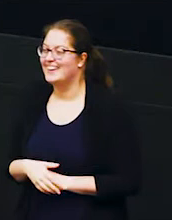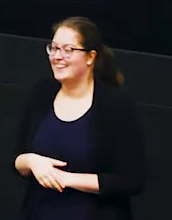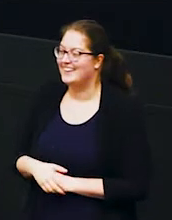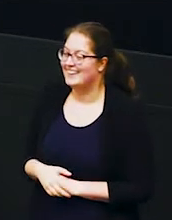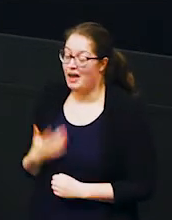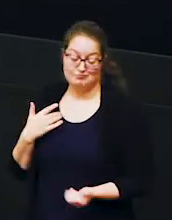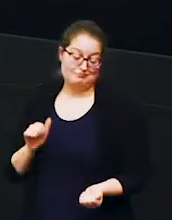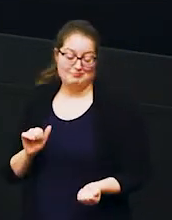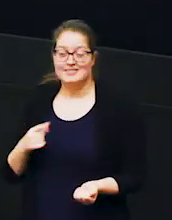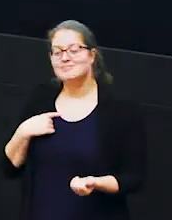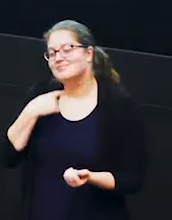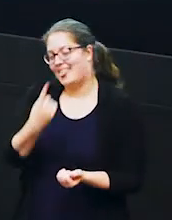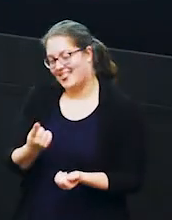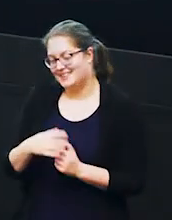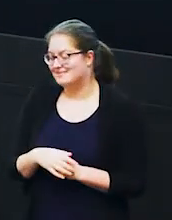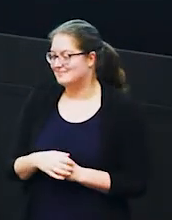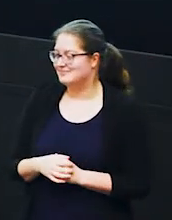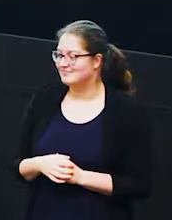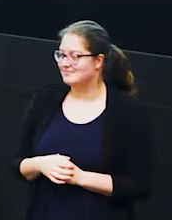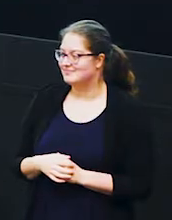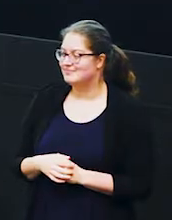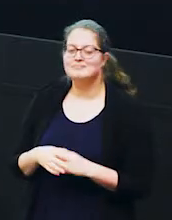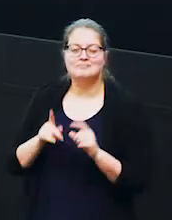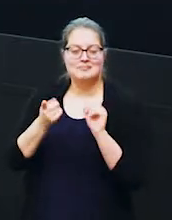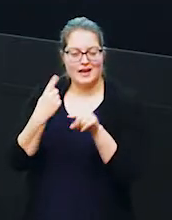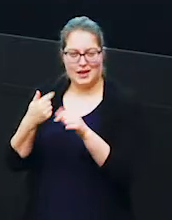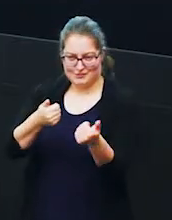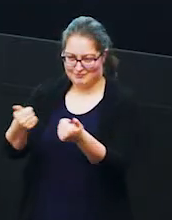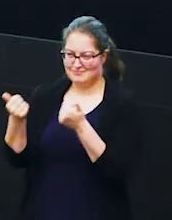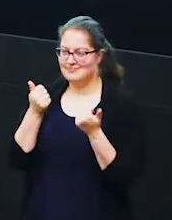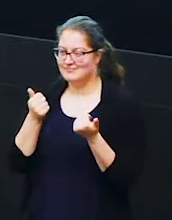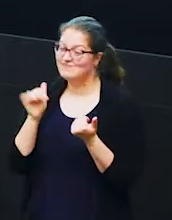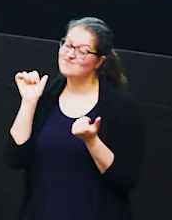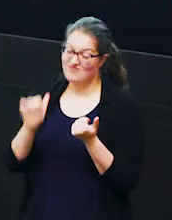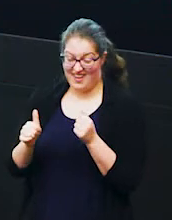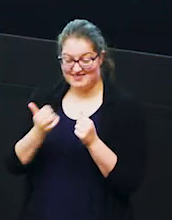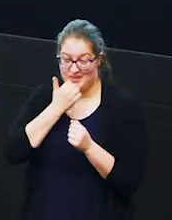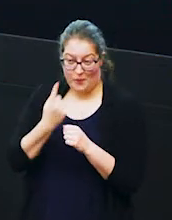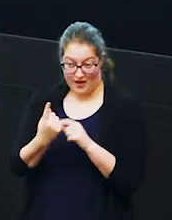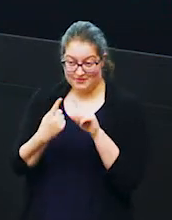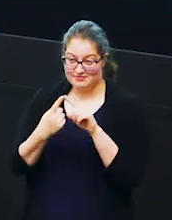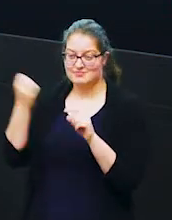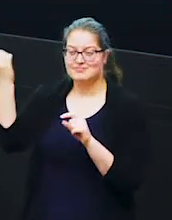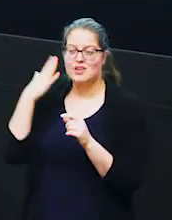i'll tell you so we had lots of good answers there but you're right so number one sunscreen so mud